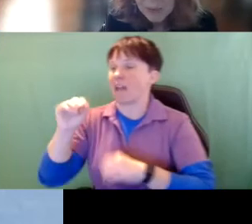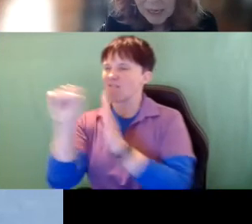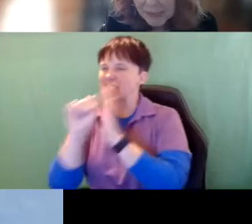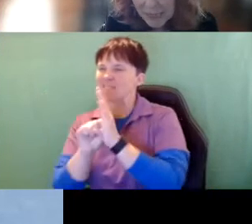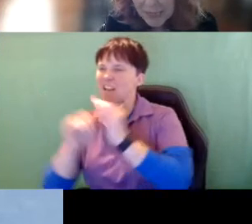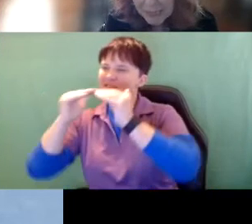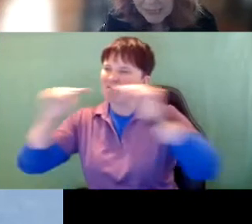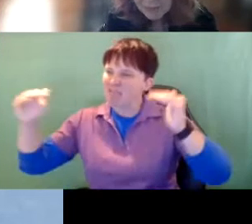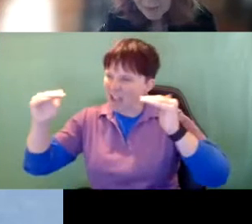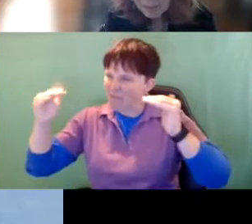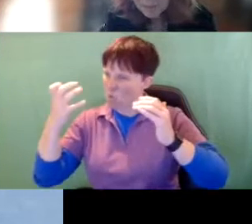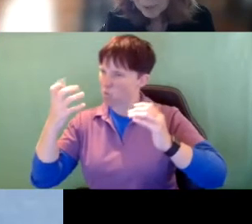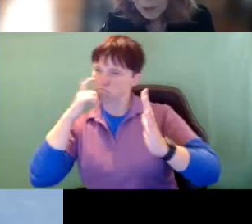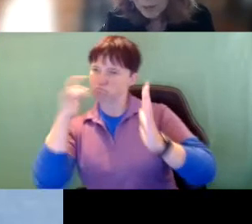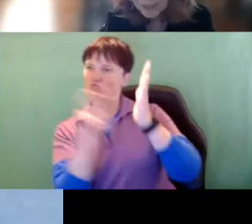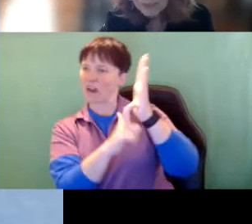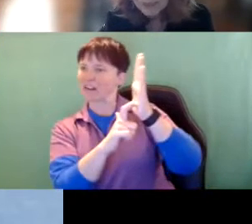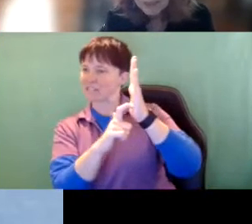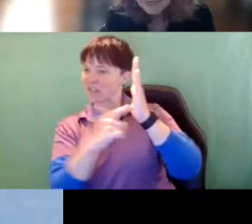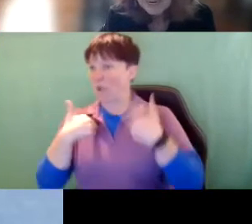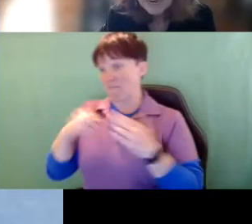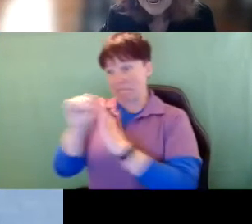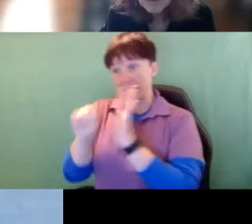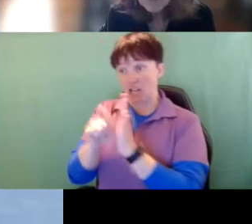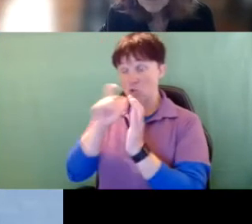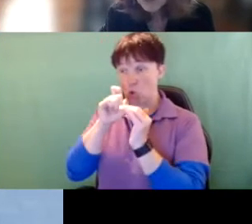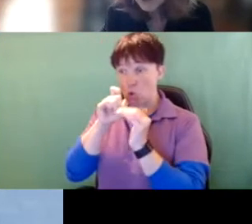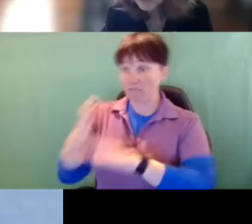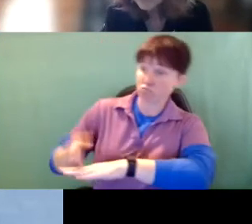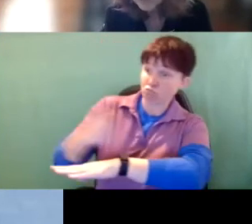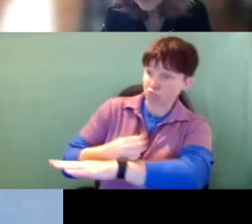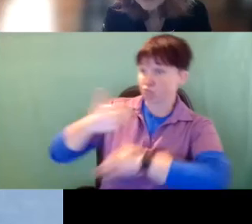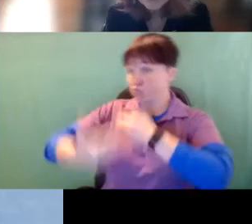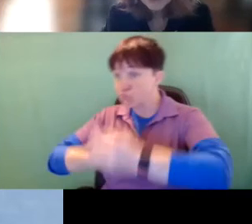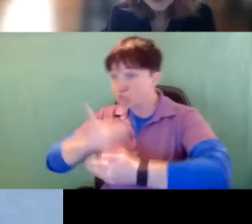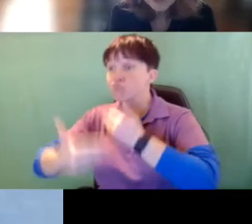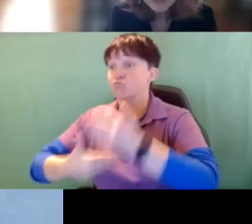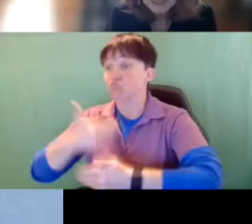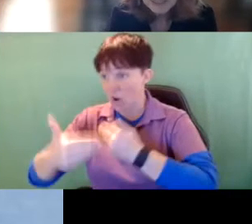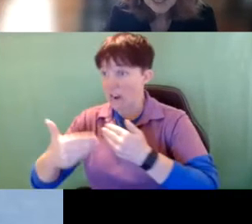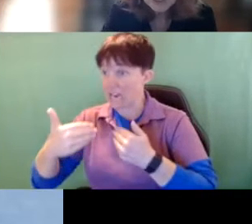We still have states that have made progress and have the word intervener in their state